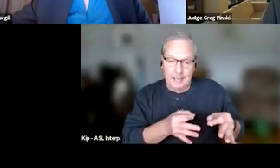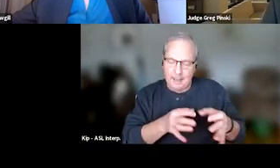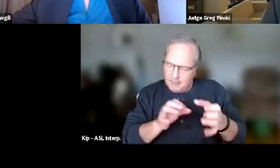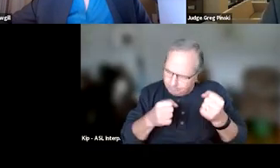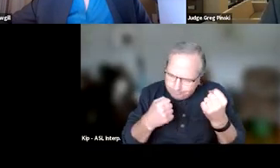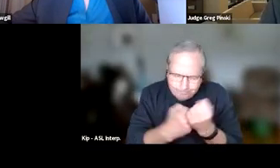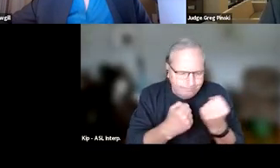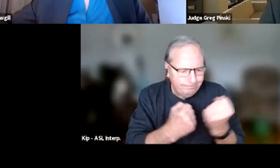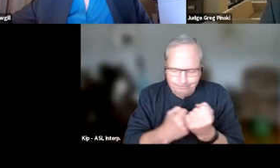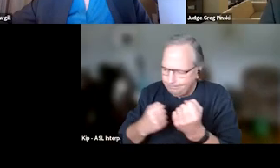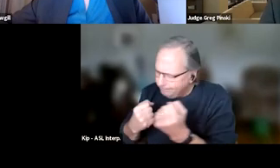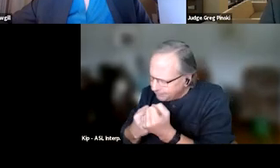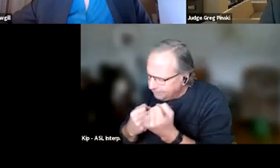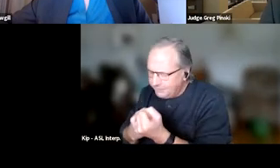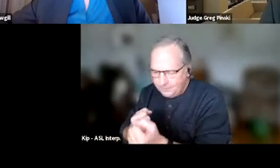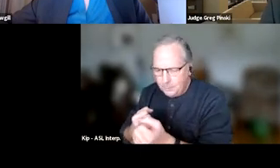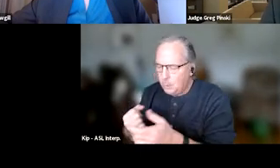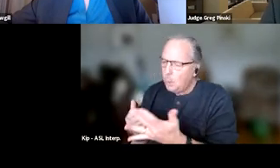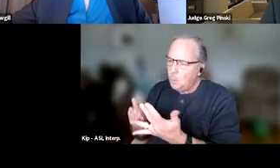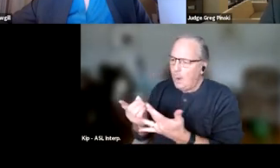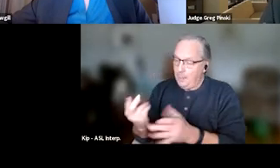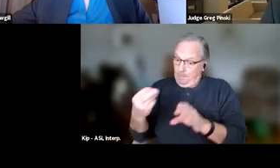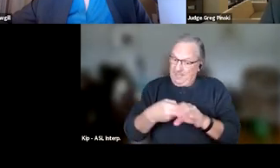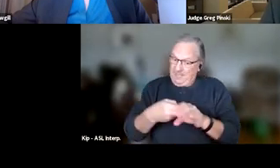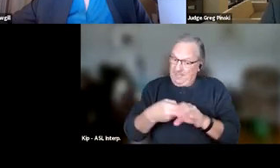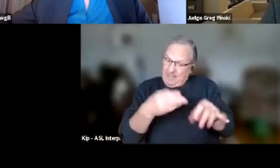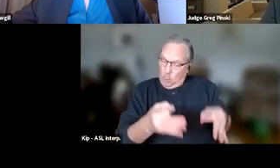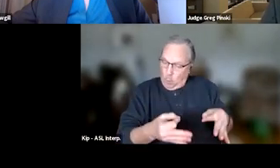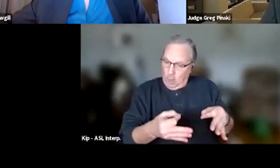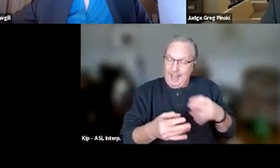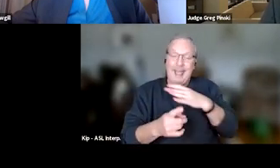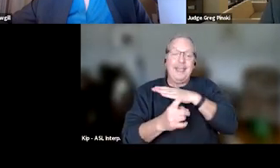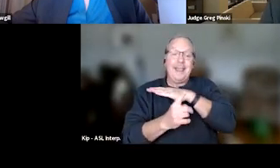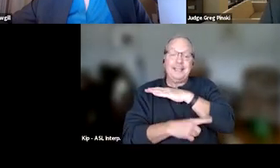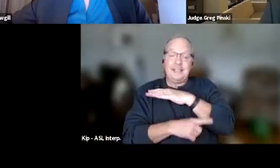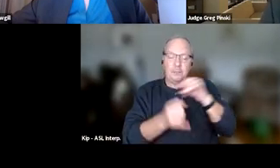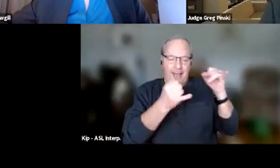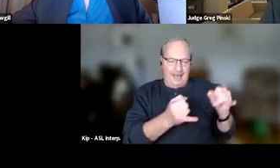throughout their participation in the court that sanctions will be individualized responses.